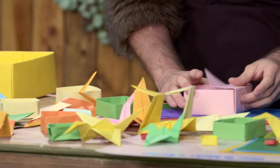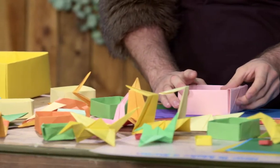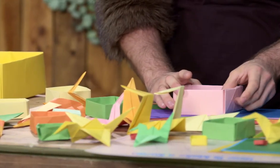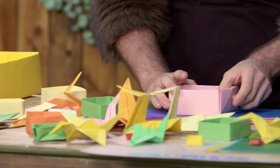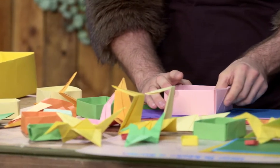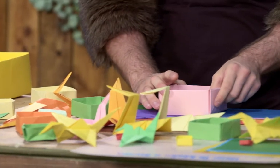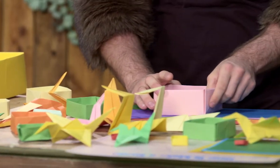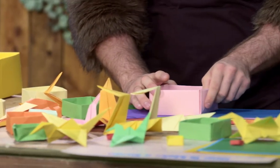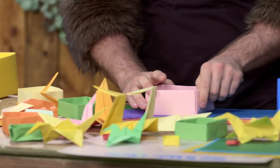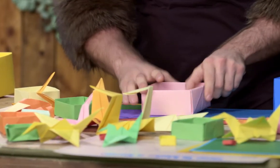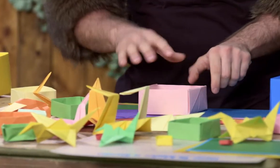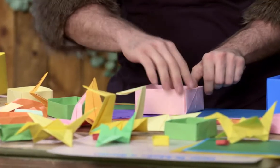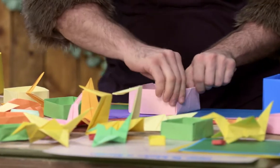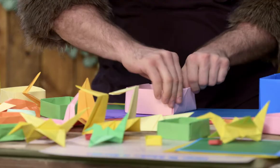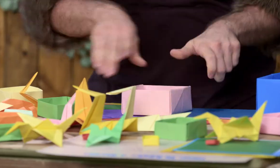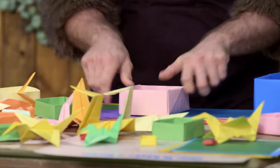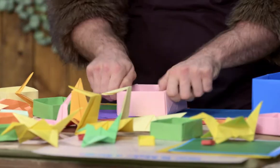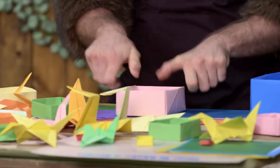Right. Right. There.